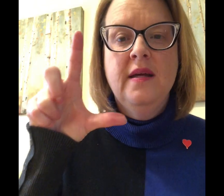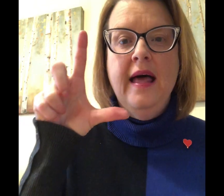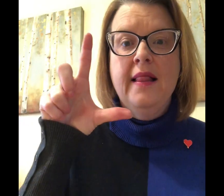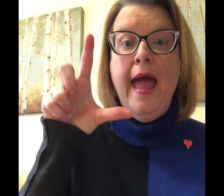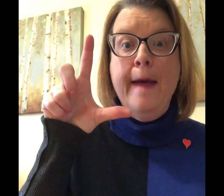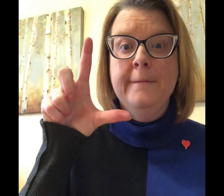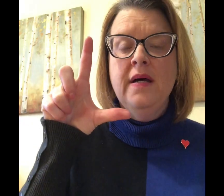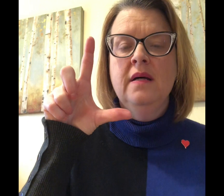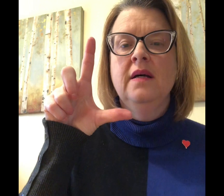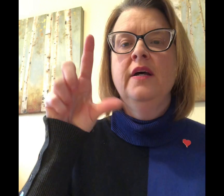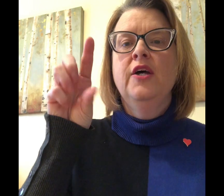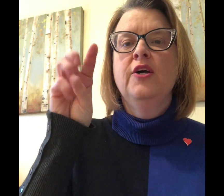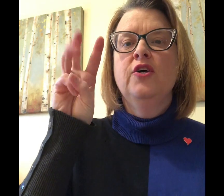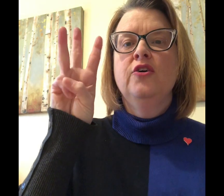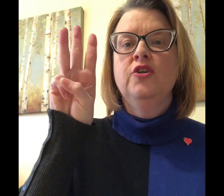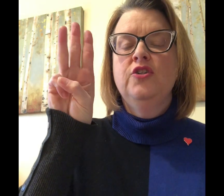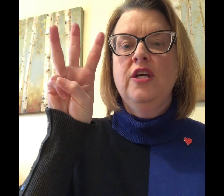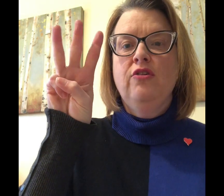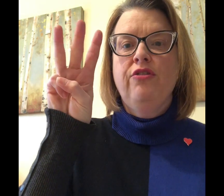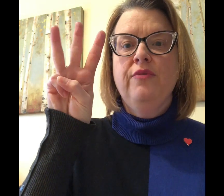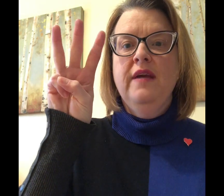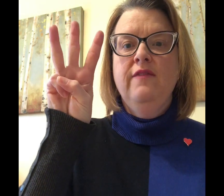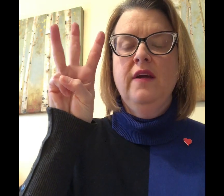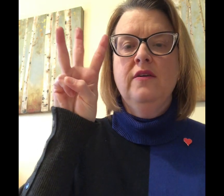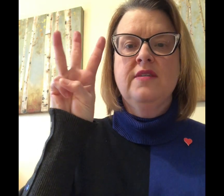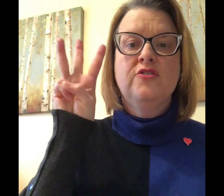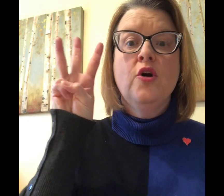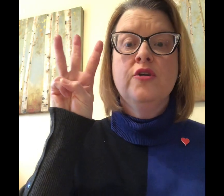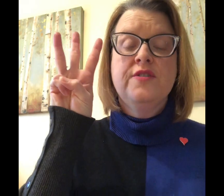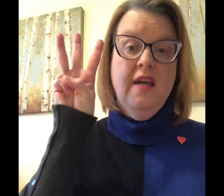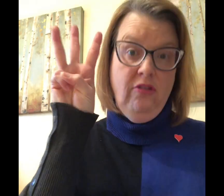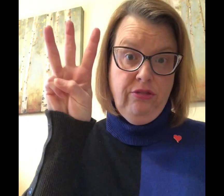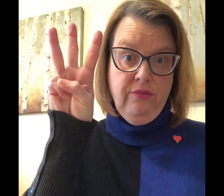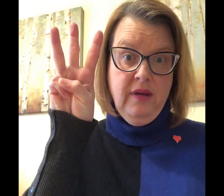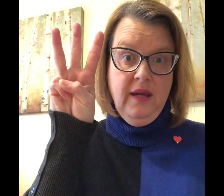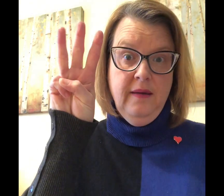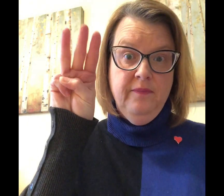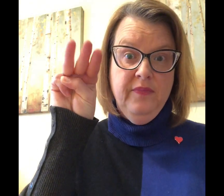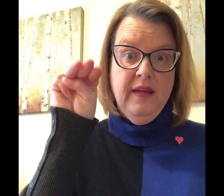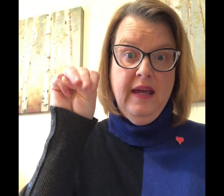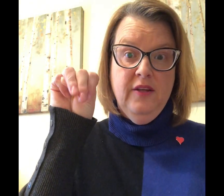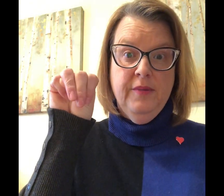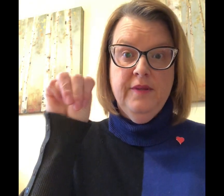LM you take your three fingers as though you're saying three and you put them